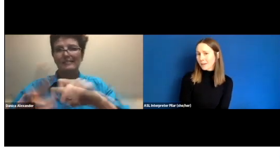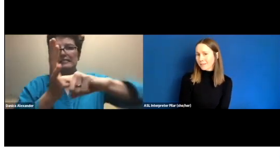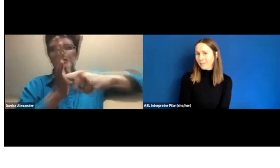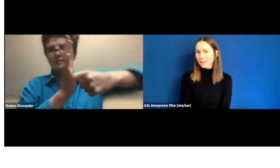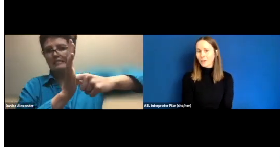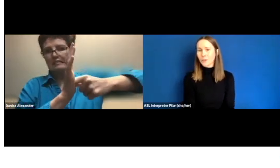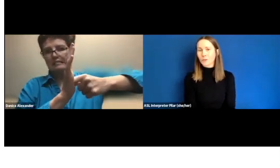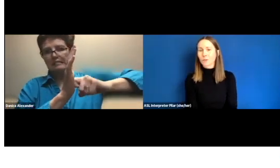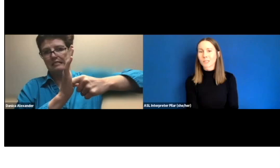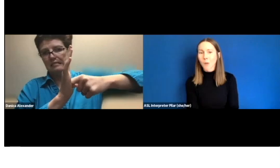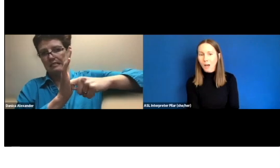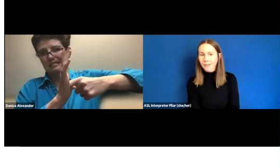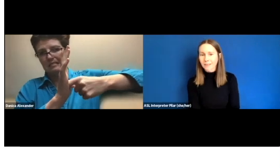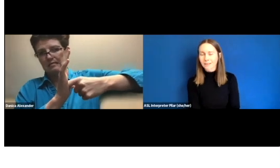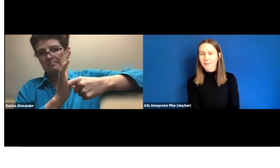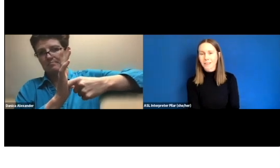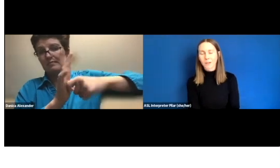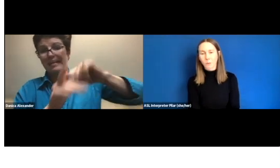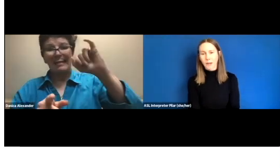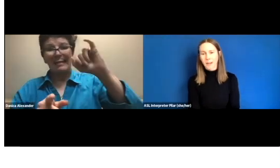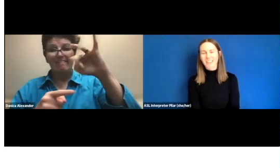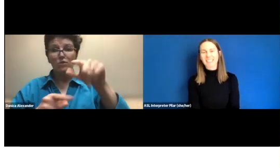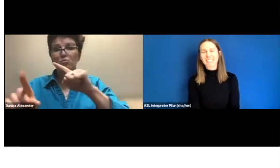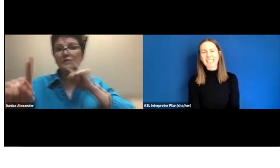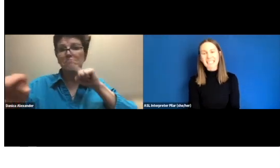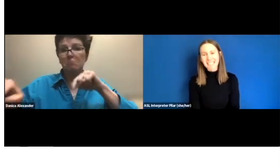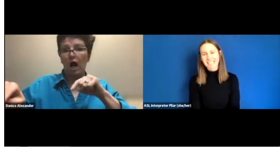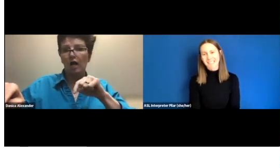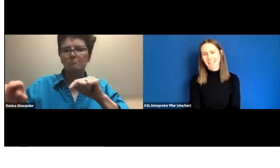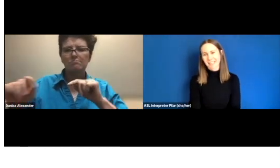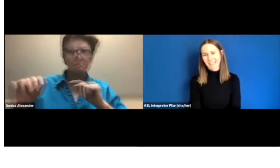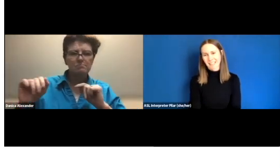an advocate, you can respond in a way that is key to connecting.